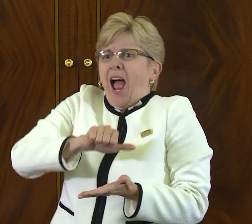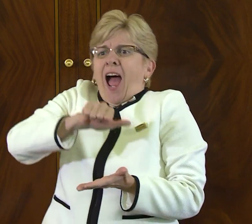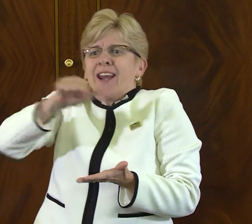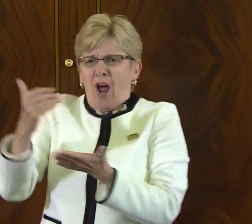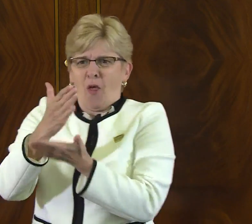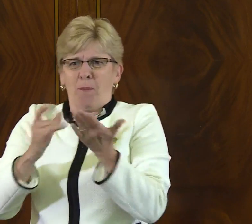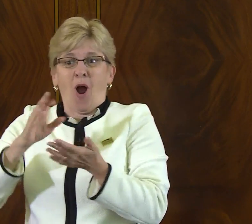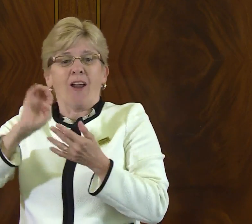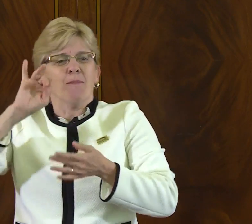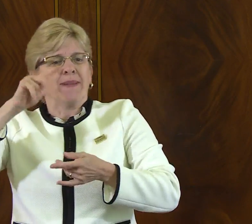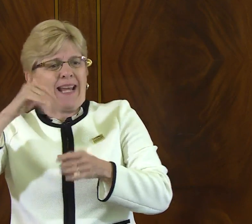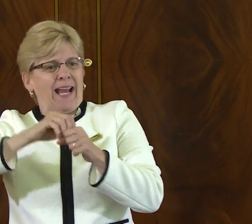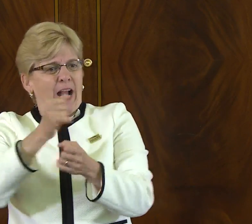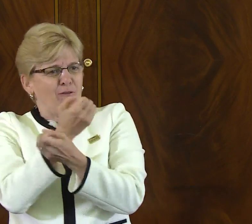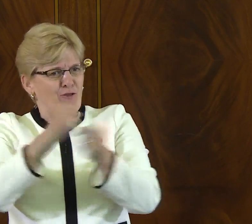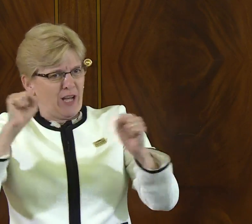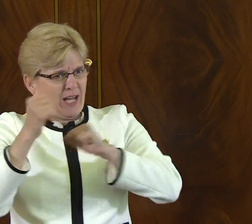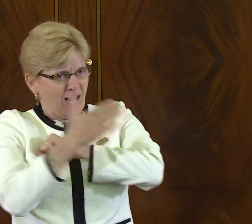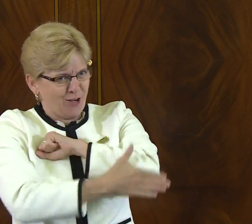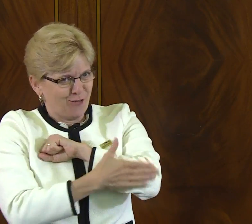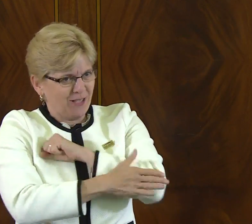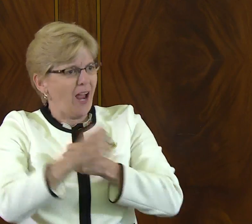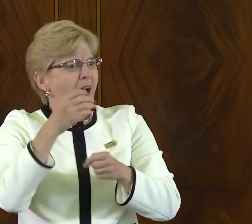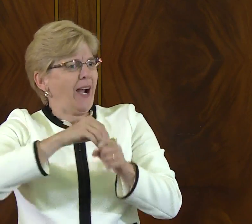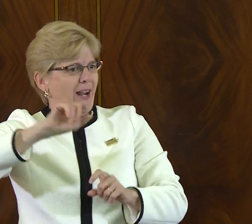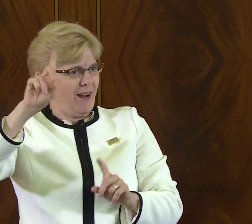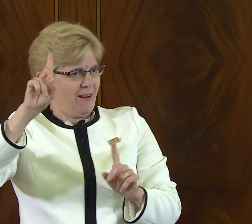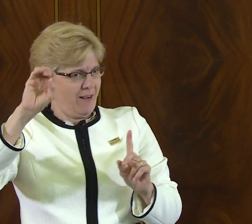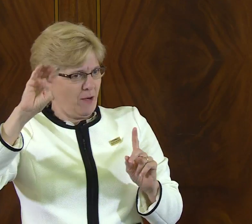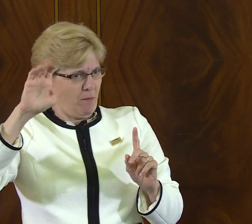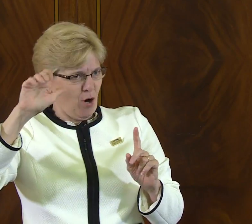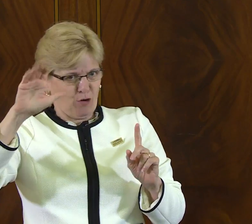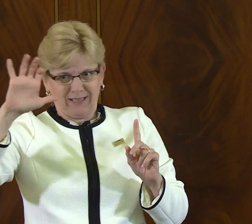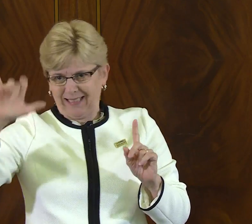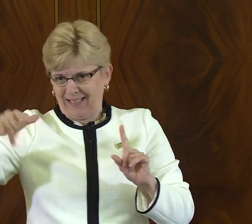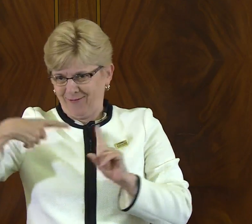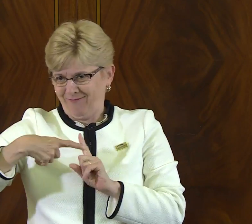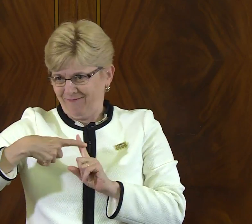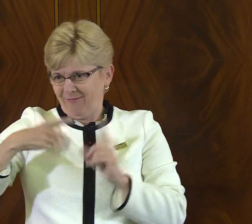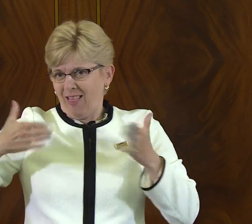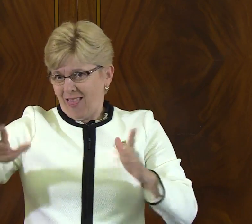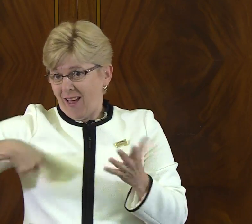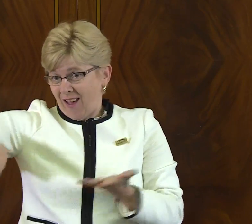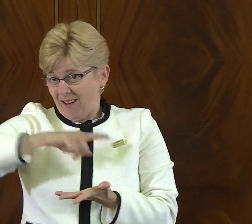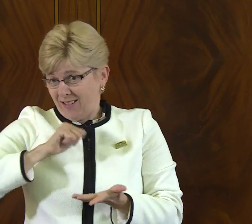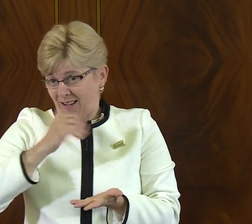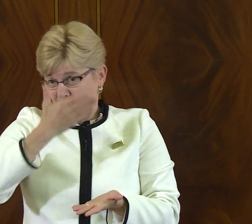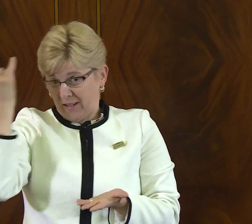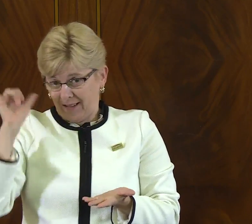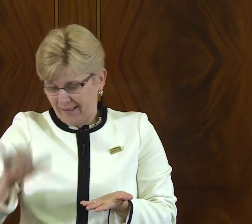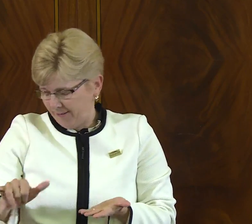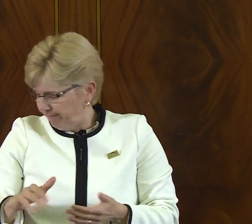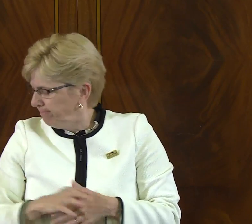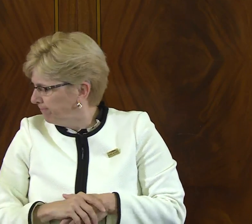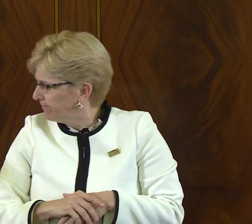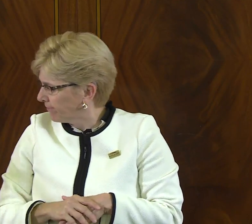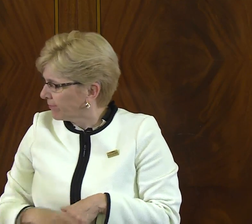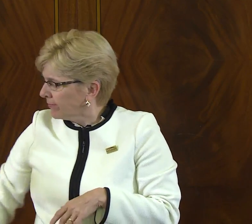which creates self determination and another part of being part of a free country and a democracy that allows us to be part